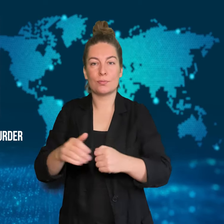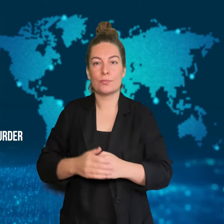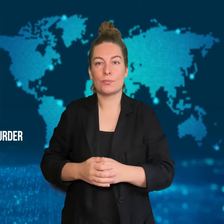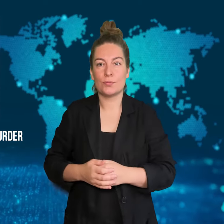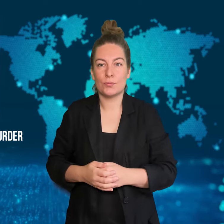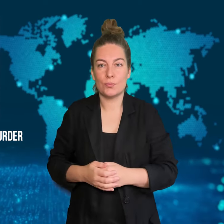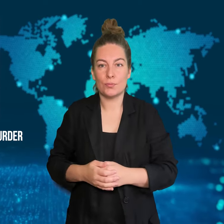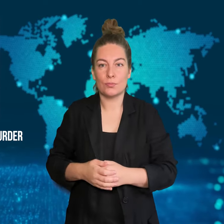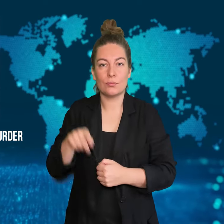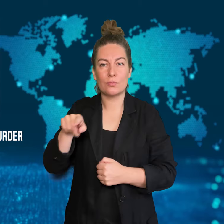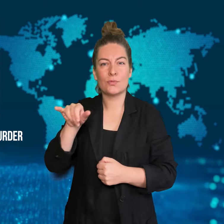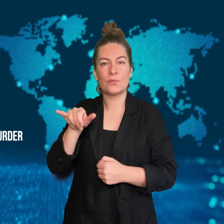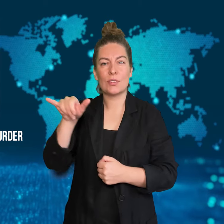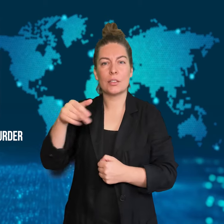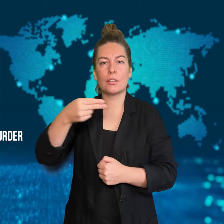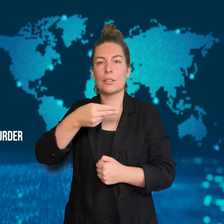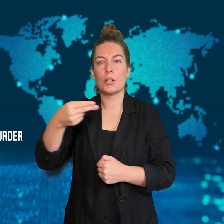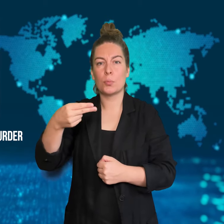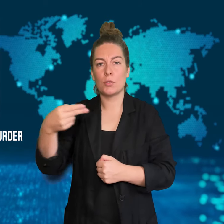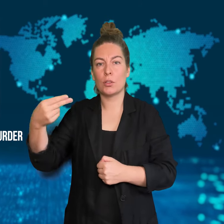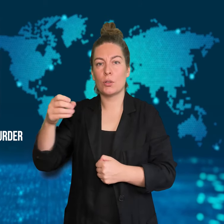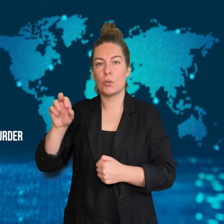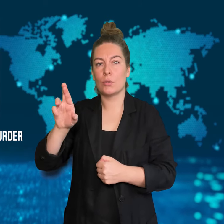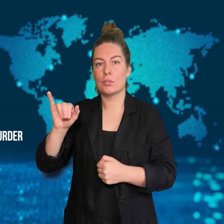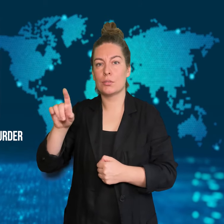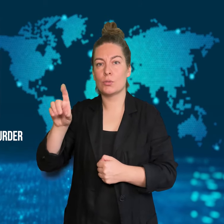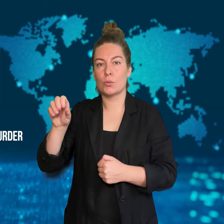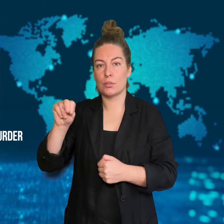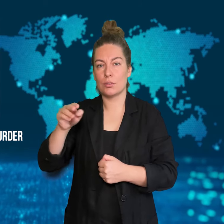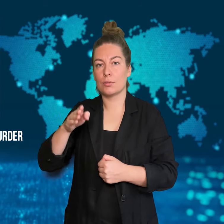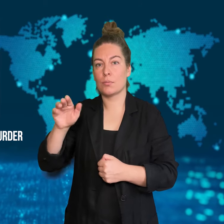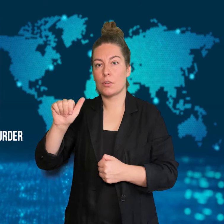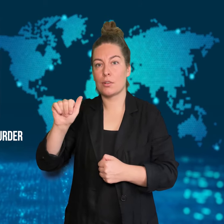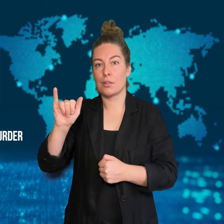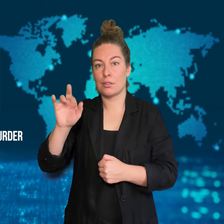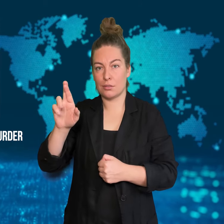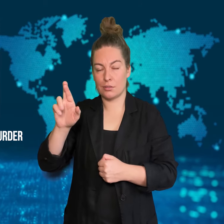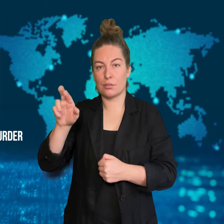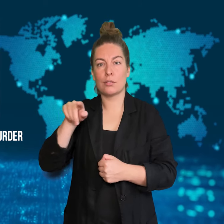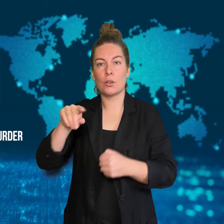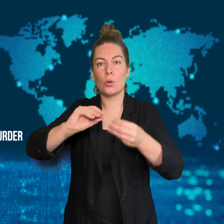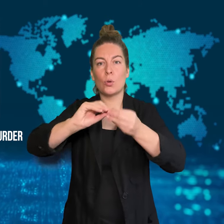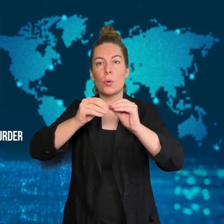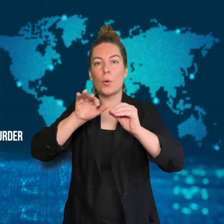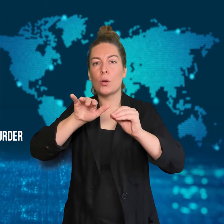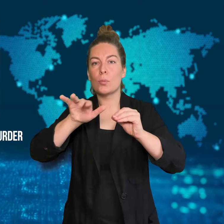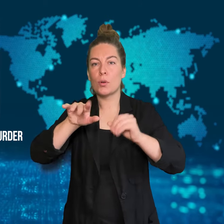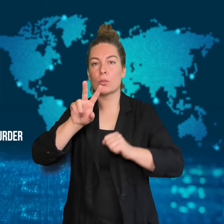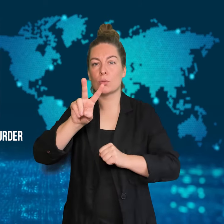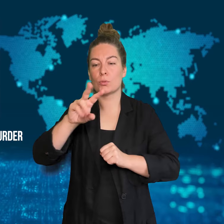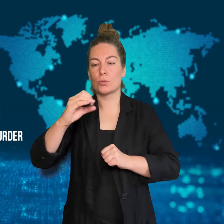a plane's engines mid flight.